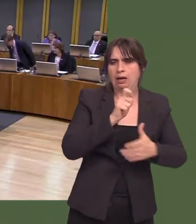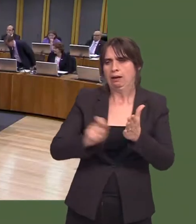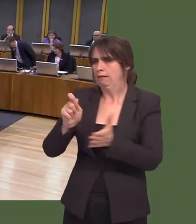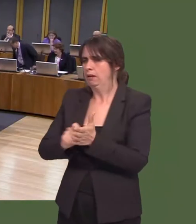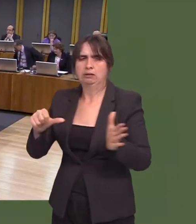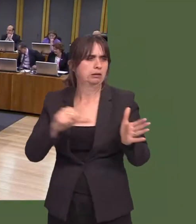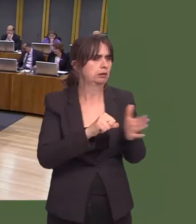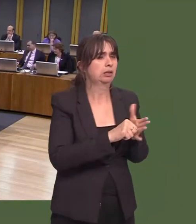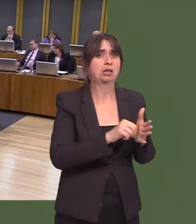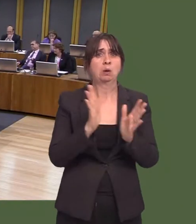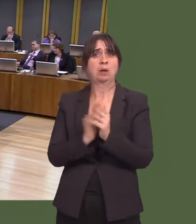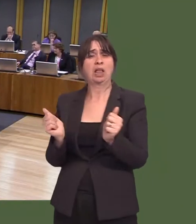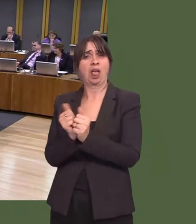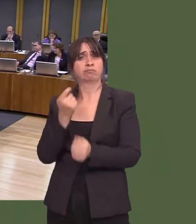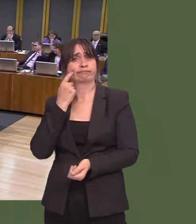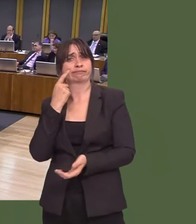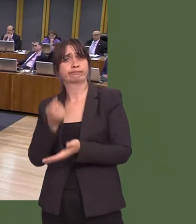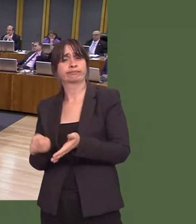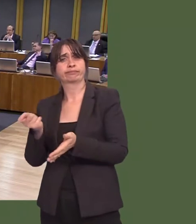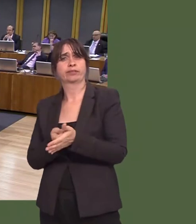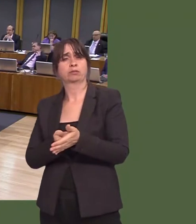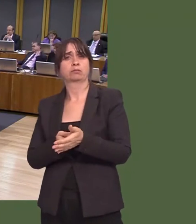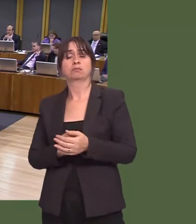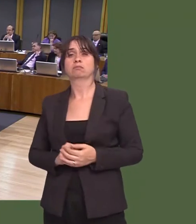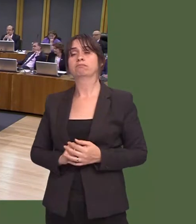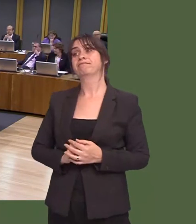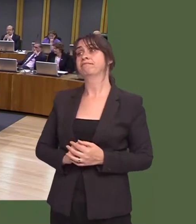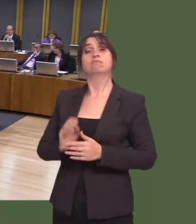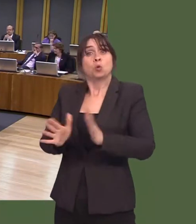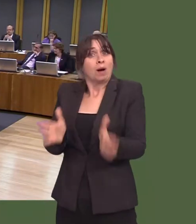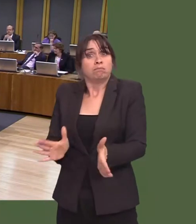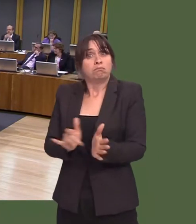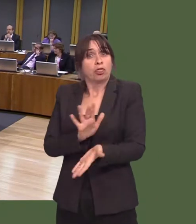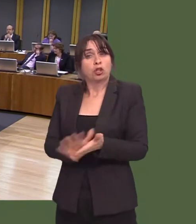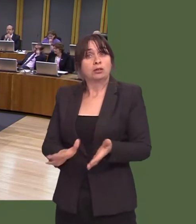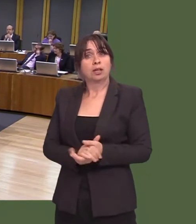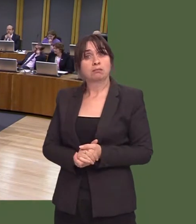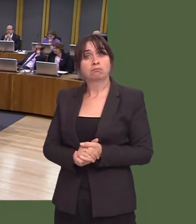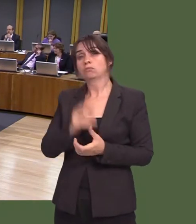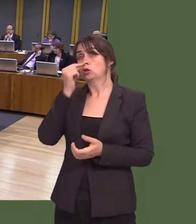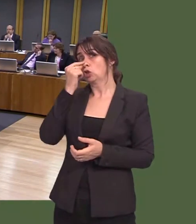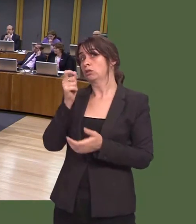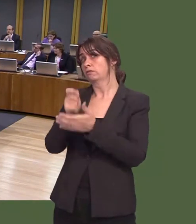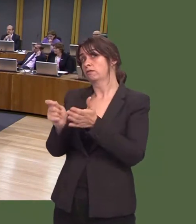Carwyn Jones: Thereís no reason why it should be a Thursday. In fact, thereís no reason why we shouldnít look at weekend voting. Sunday is still problematic.